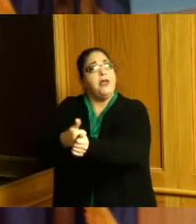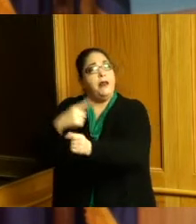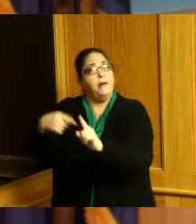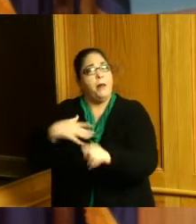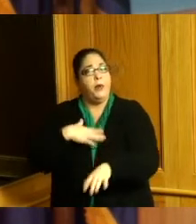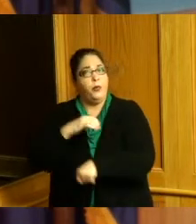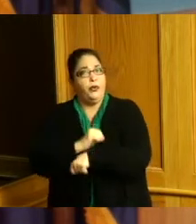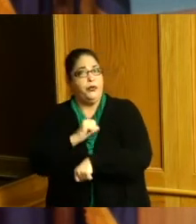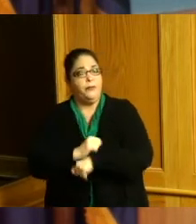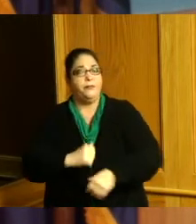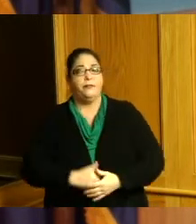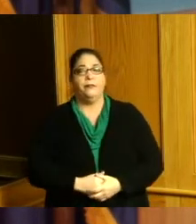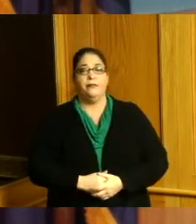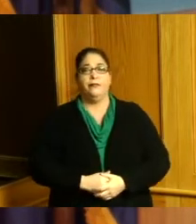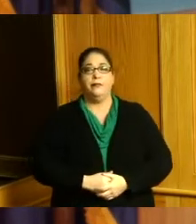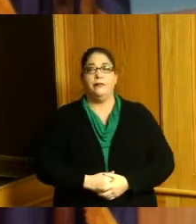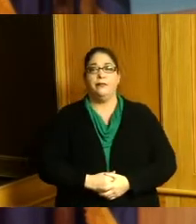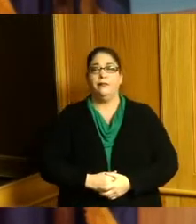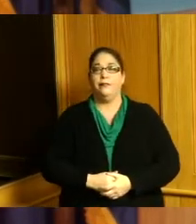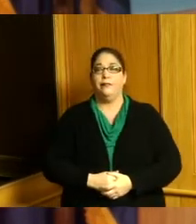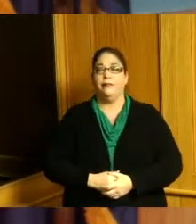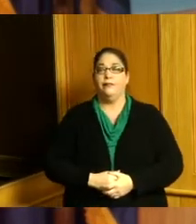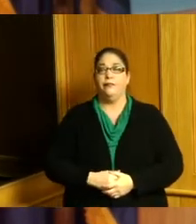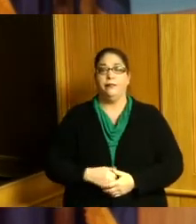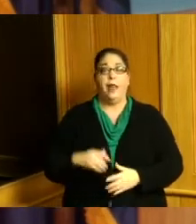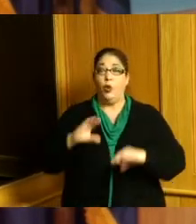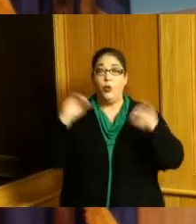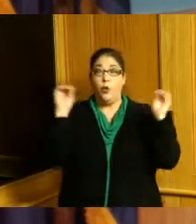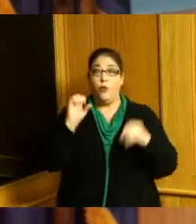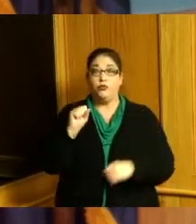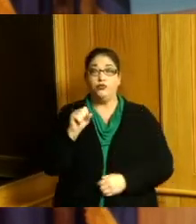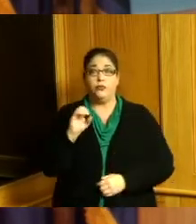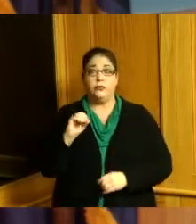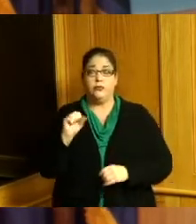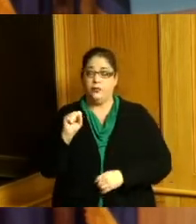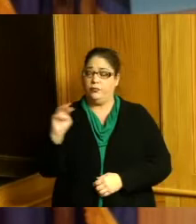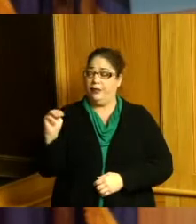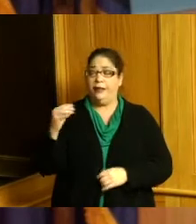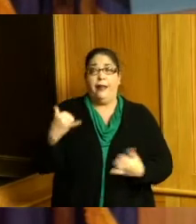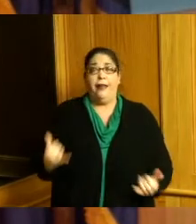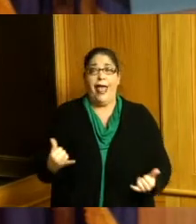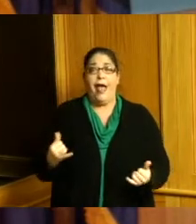a a black and white thing we didn't have social media back then but now we have a full color copy